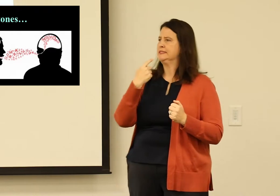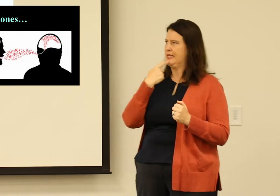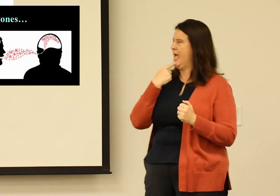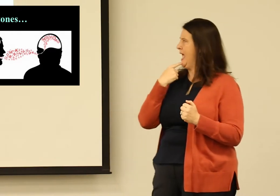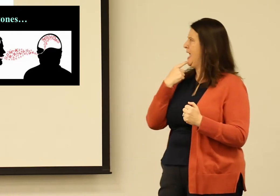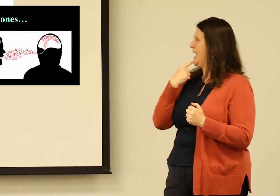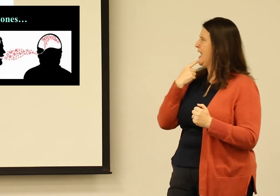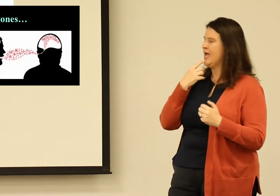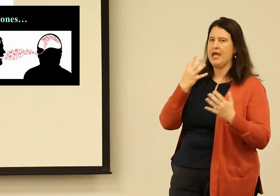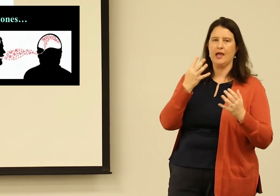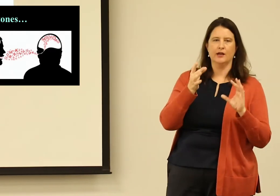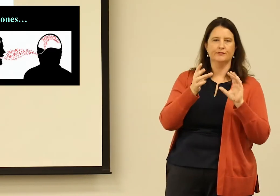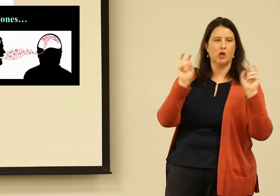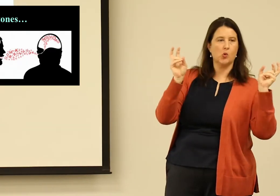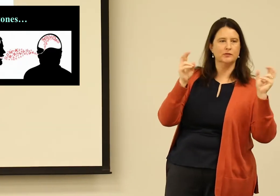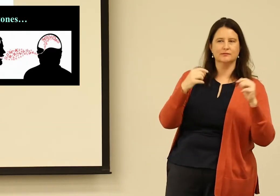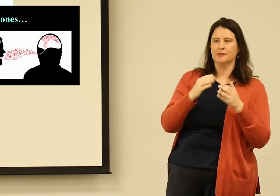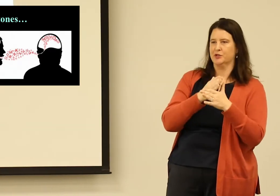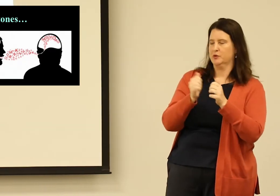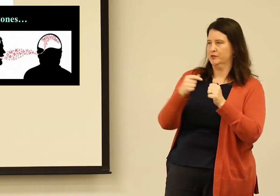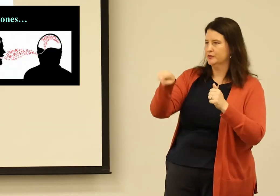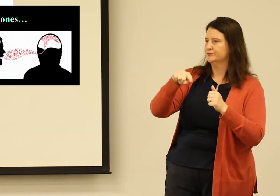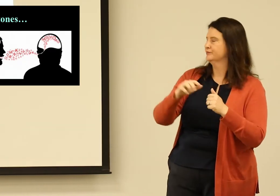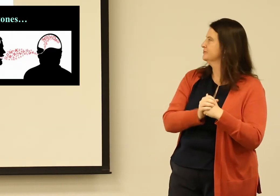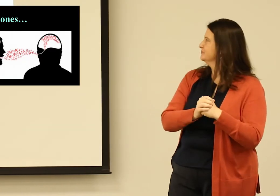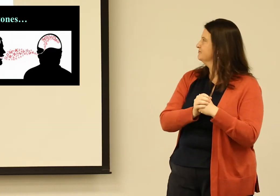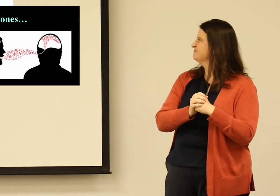and people had asked me to say the quotes